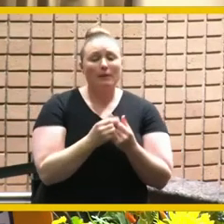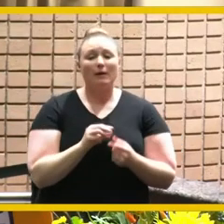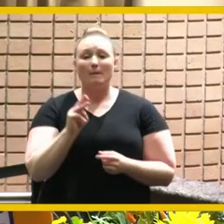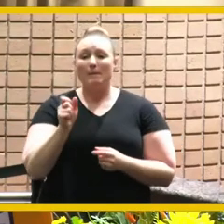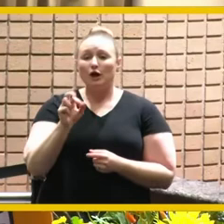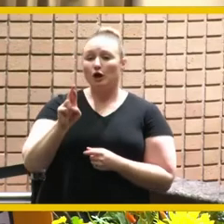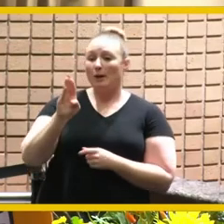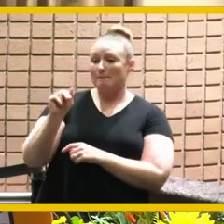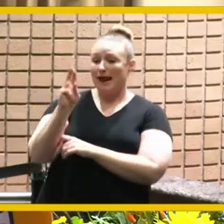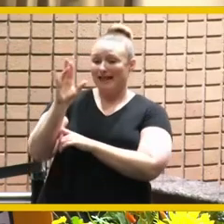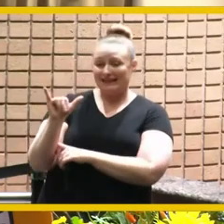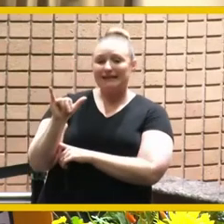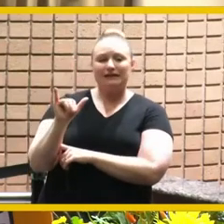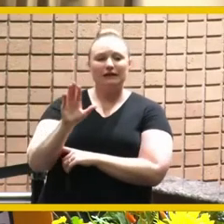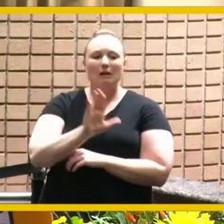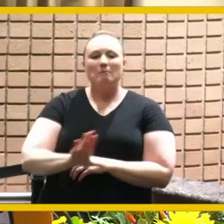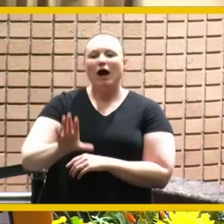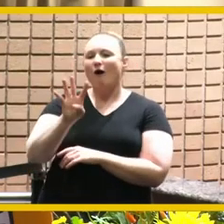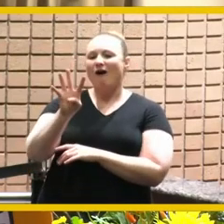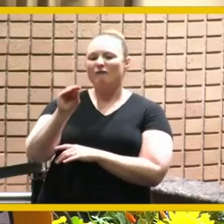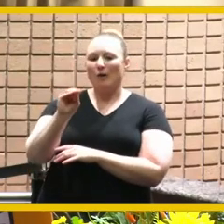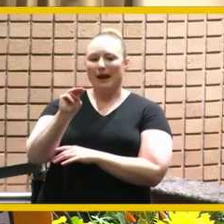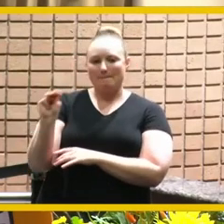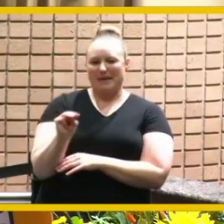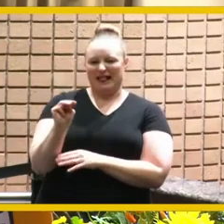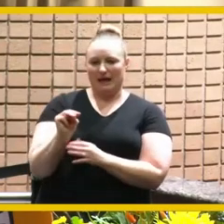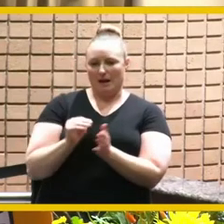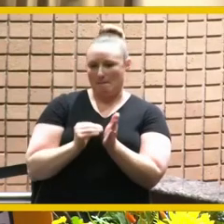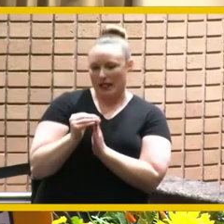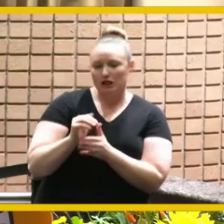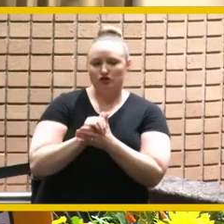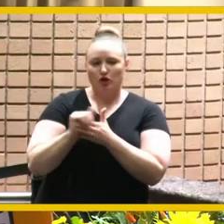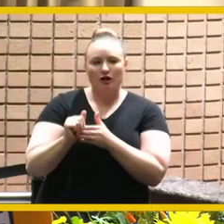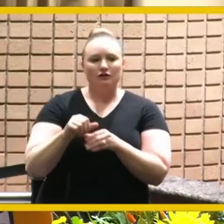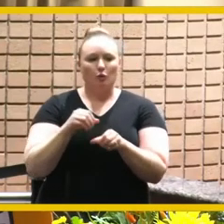40 million as we heard earlier 40 million dollars in direct state funding for riverside